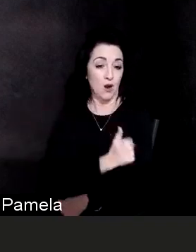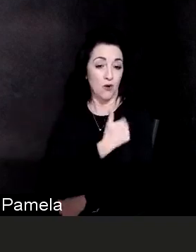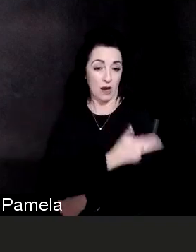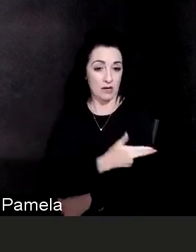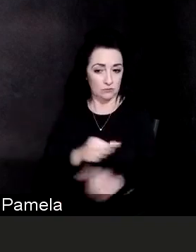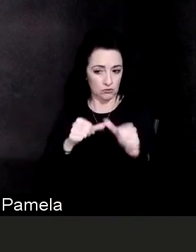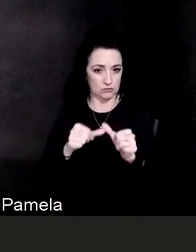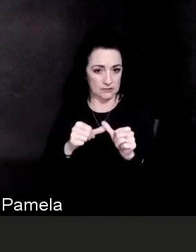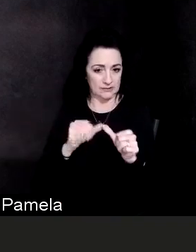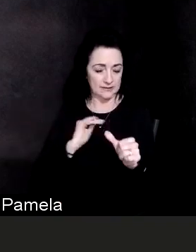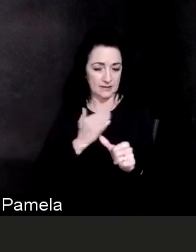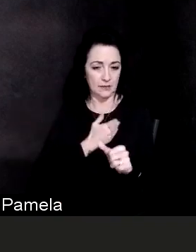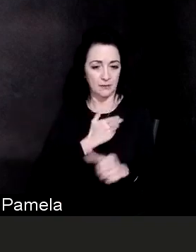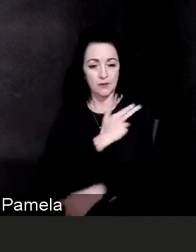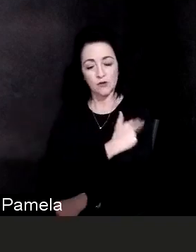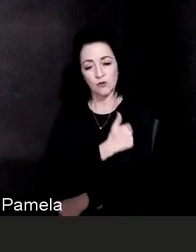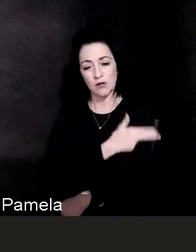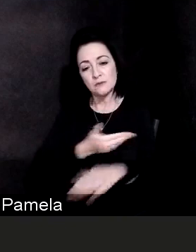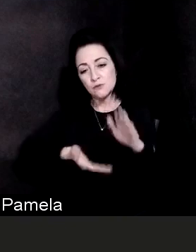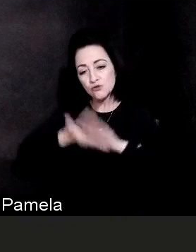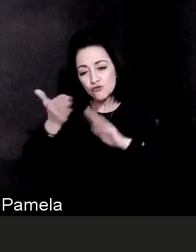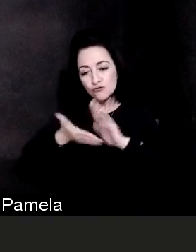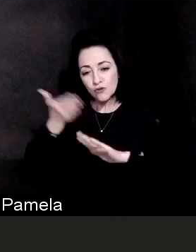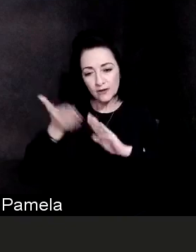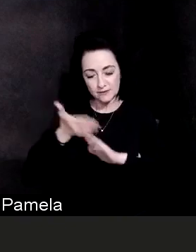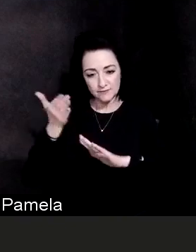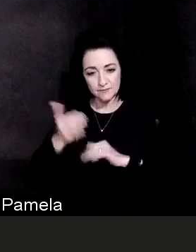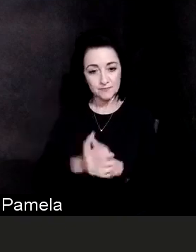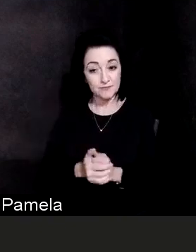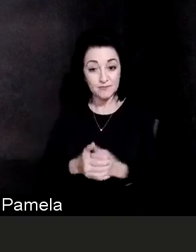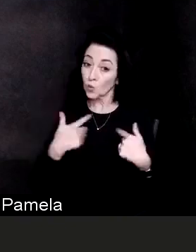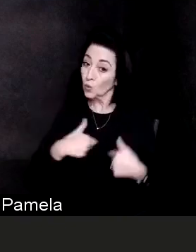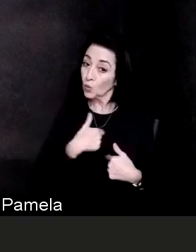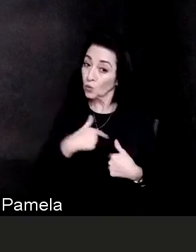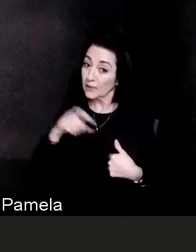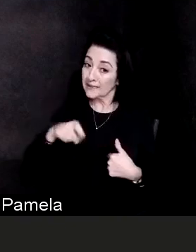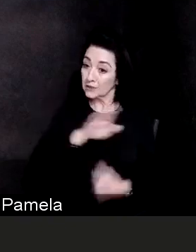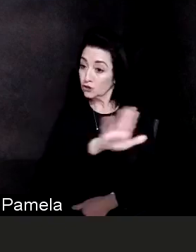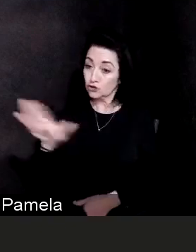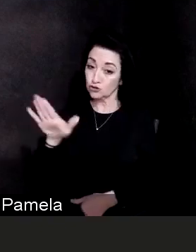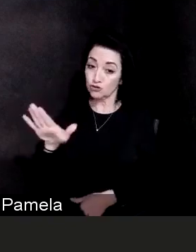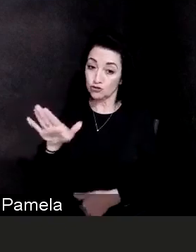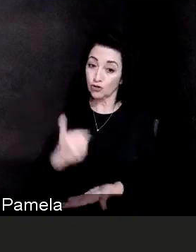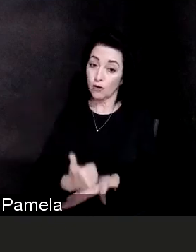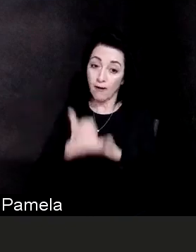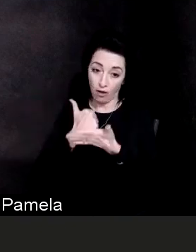We continue to need the help of the community by team. We need your help.